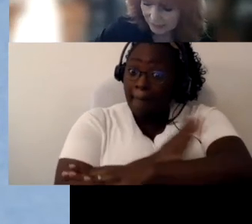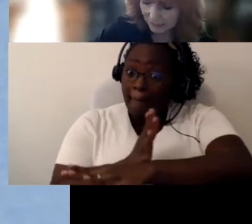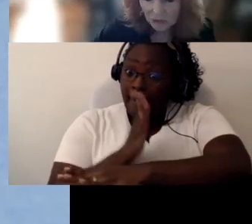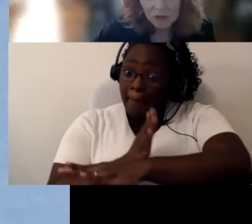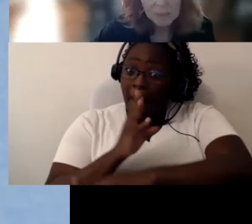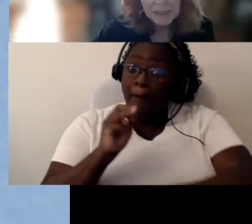little girl.